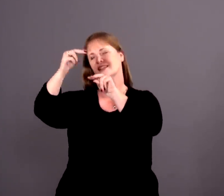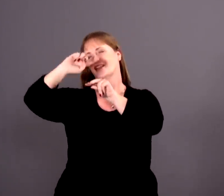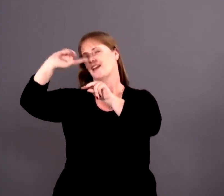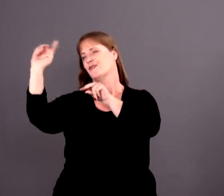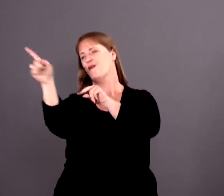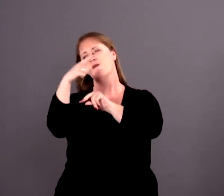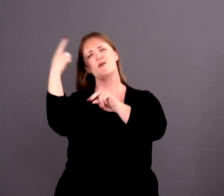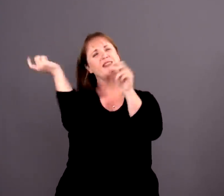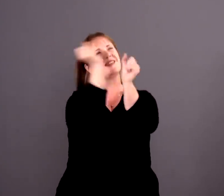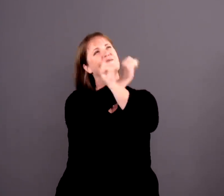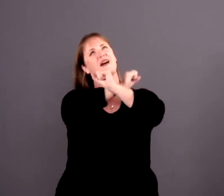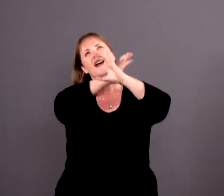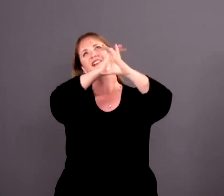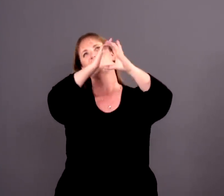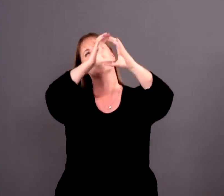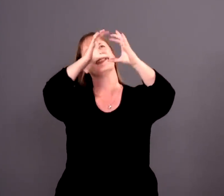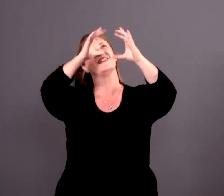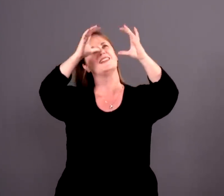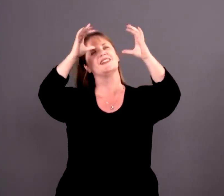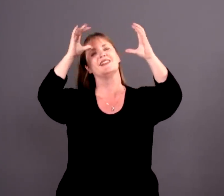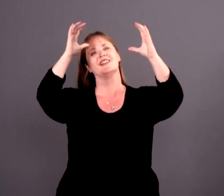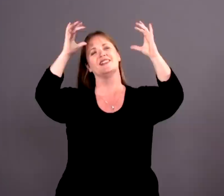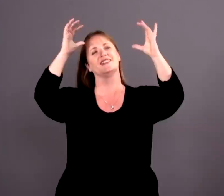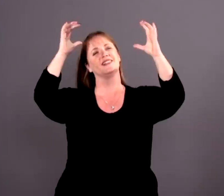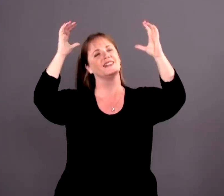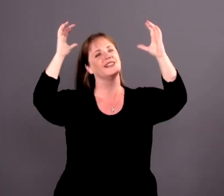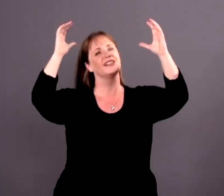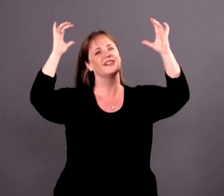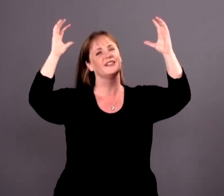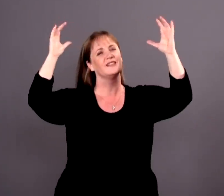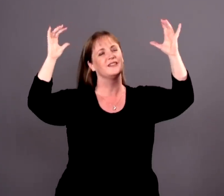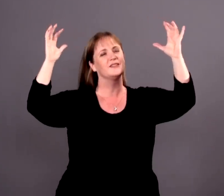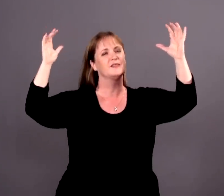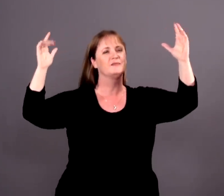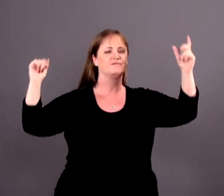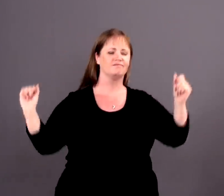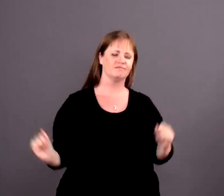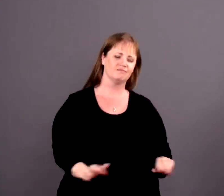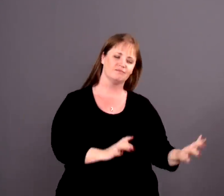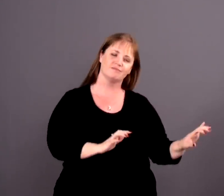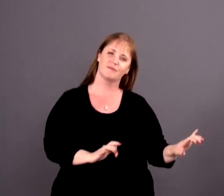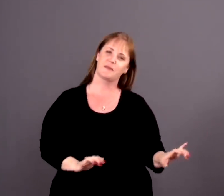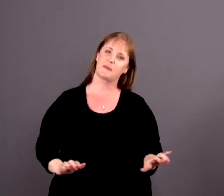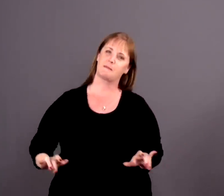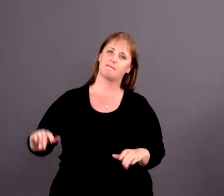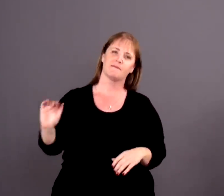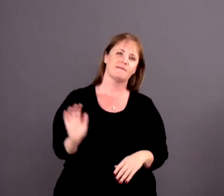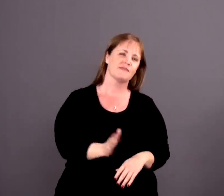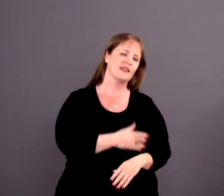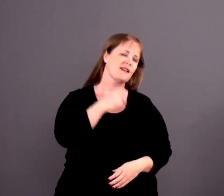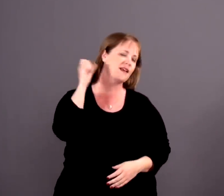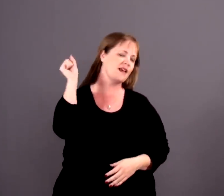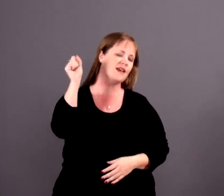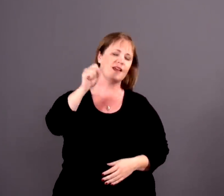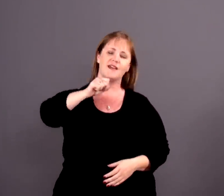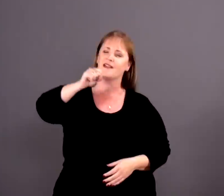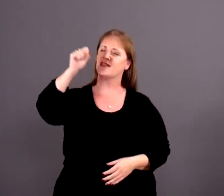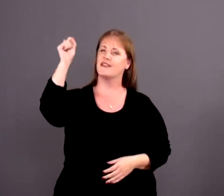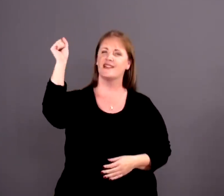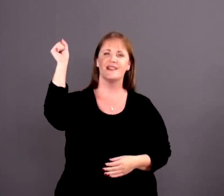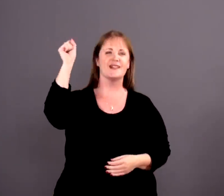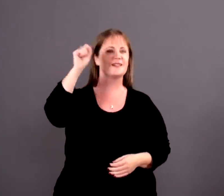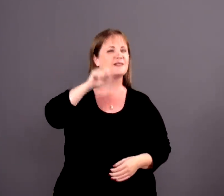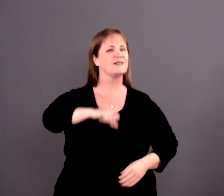I can only imagine, yeah